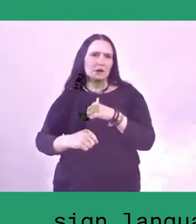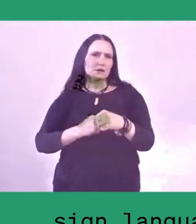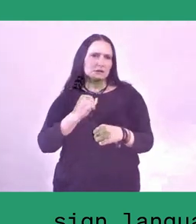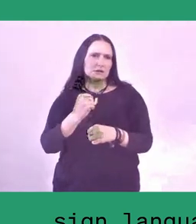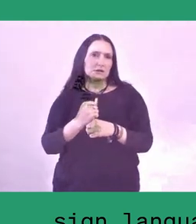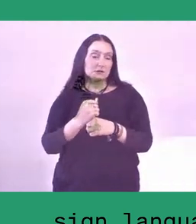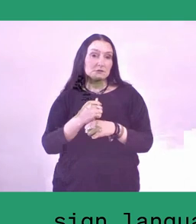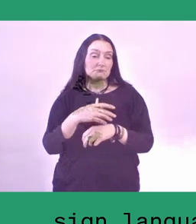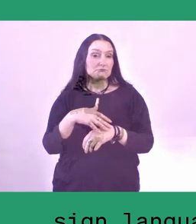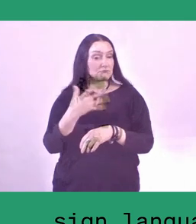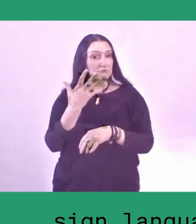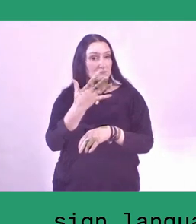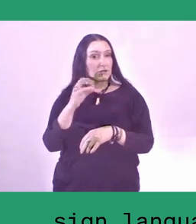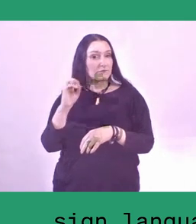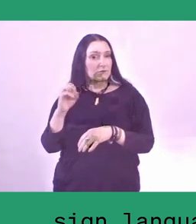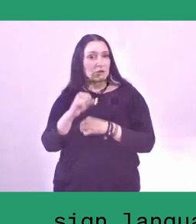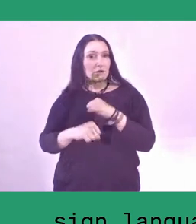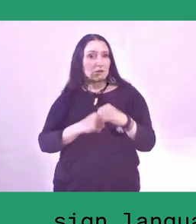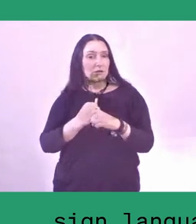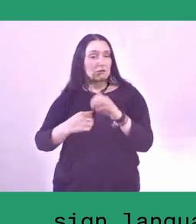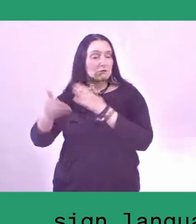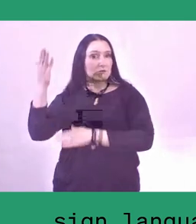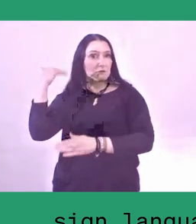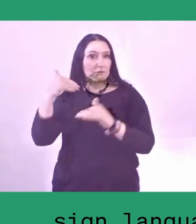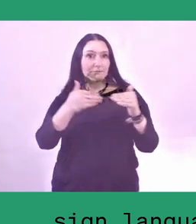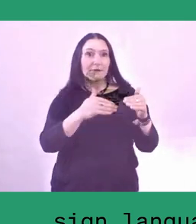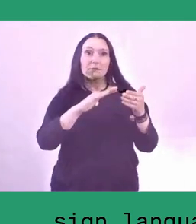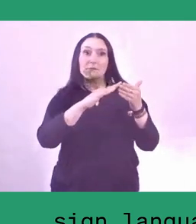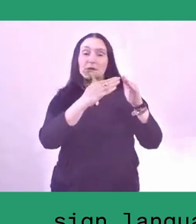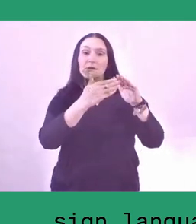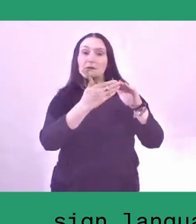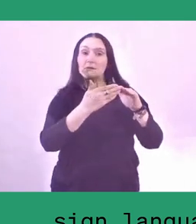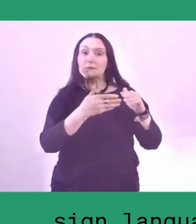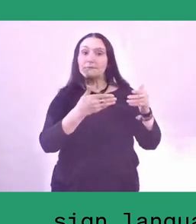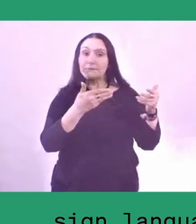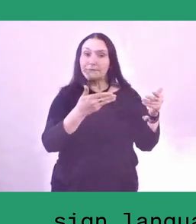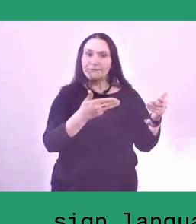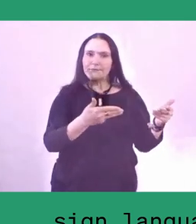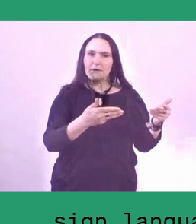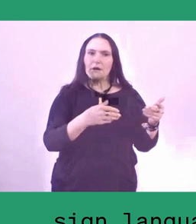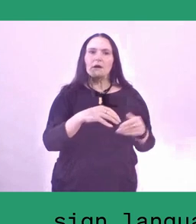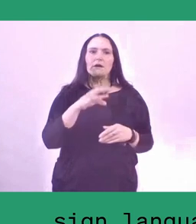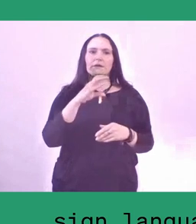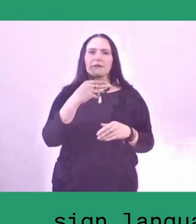Or the same as with the lumbung in Ciptagelar,